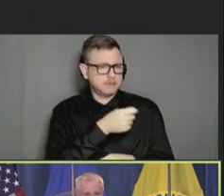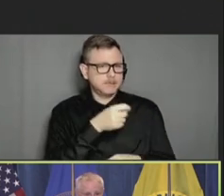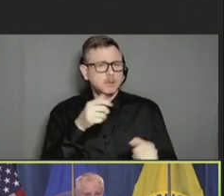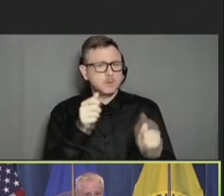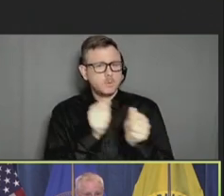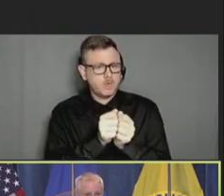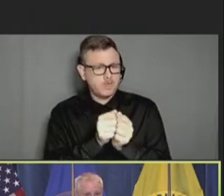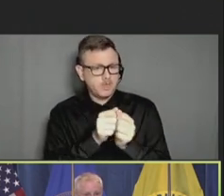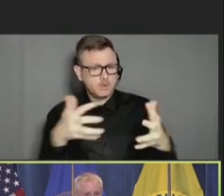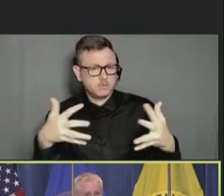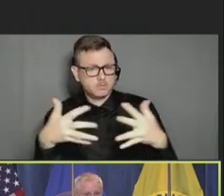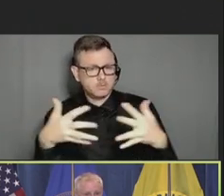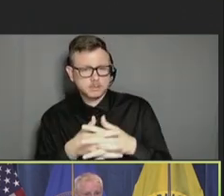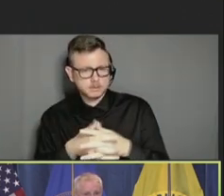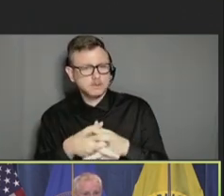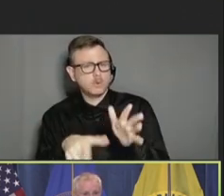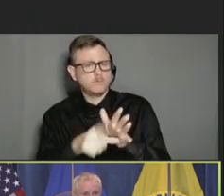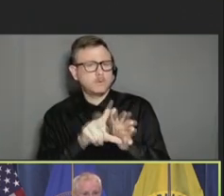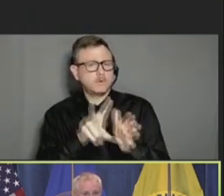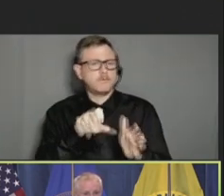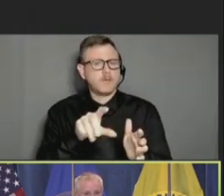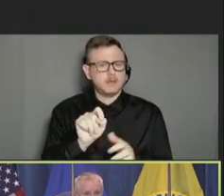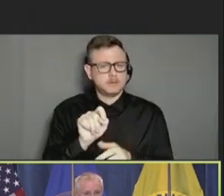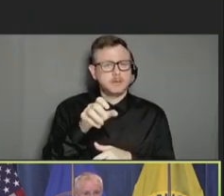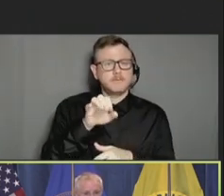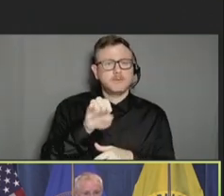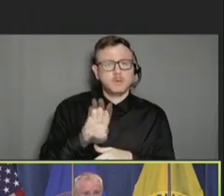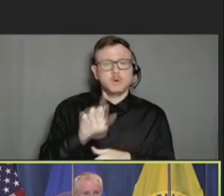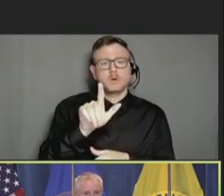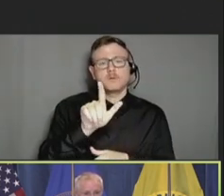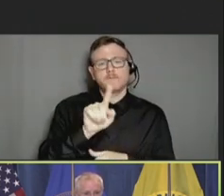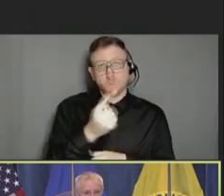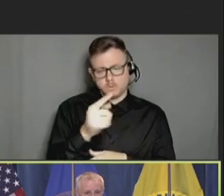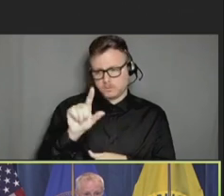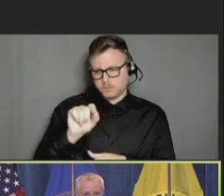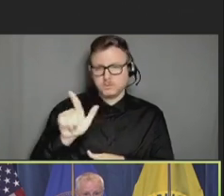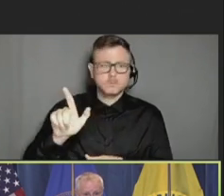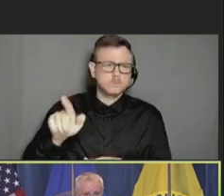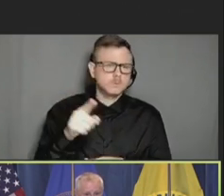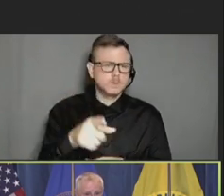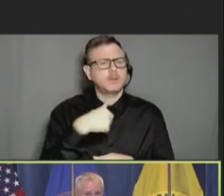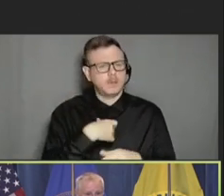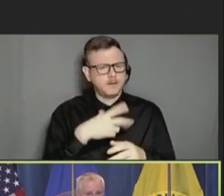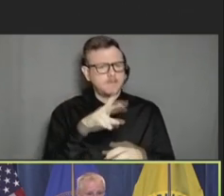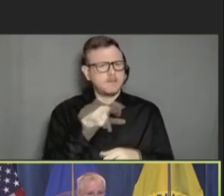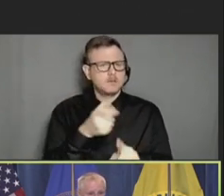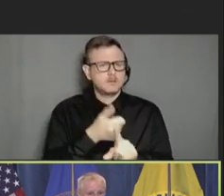1st, 2021. And VaST continued to review data regarding vaccine safety in pregnancy monthly